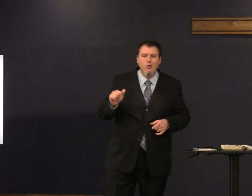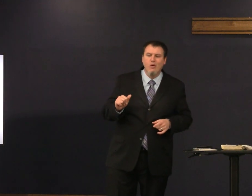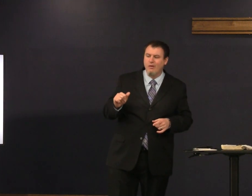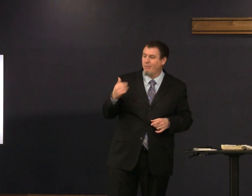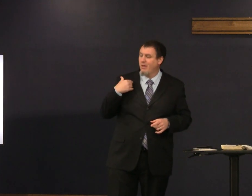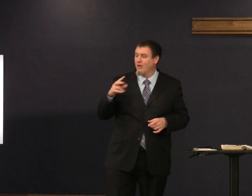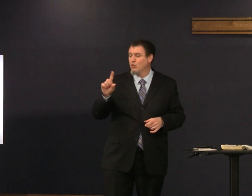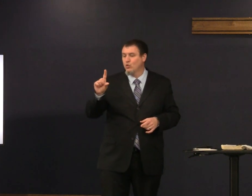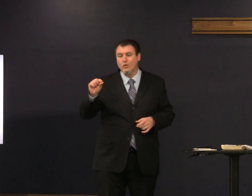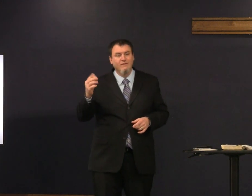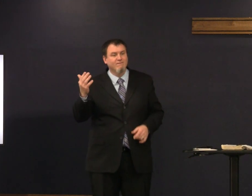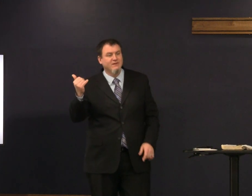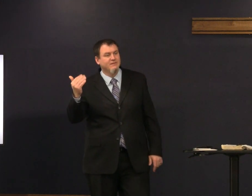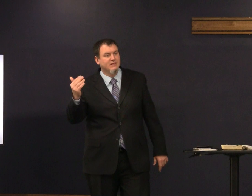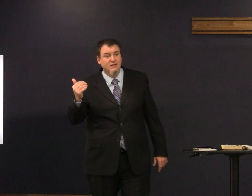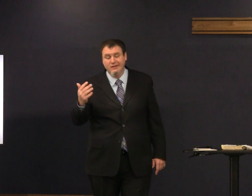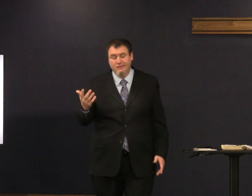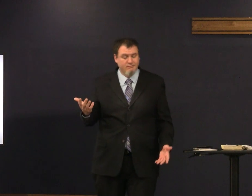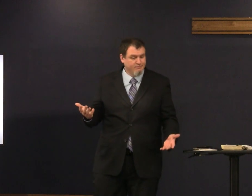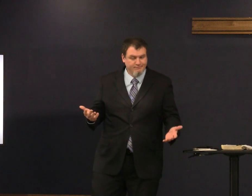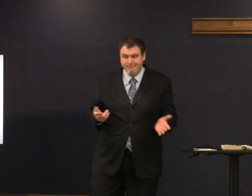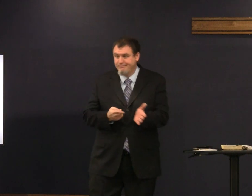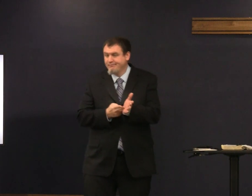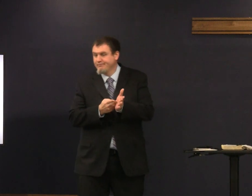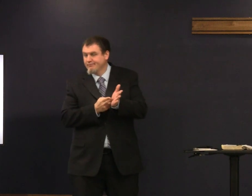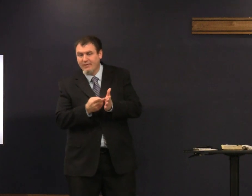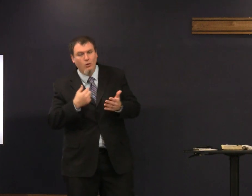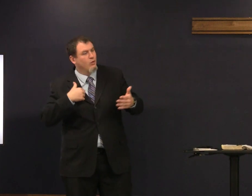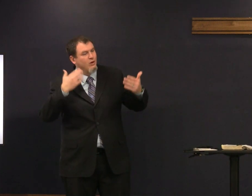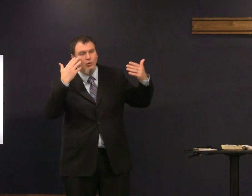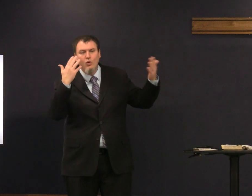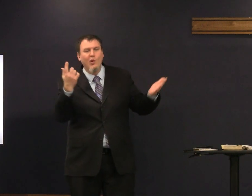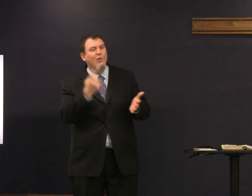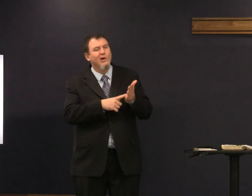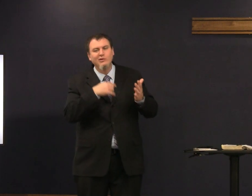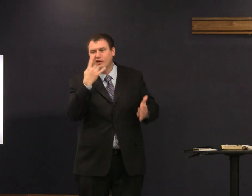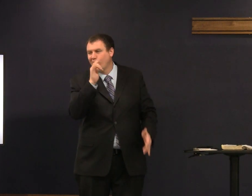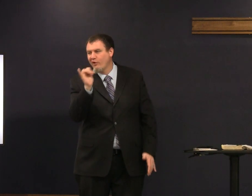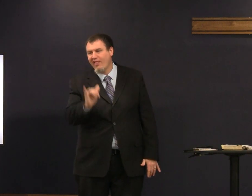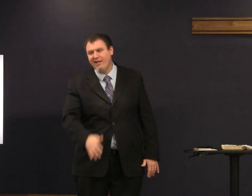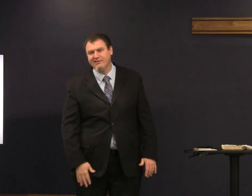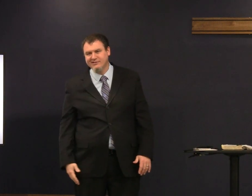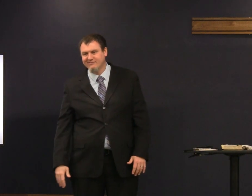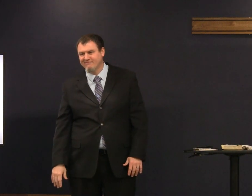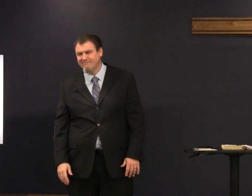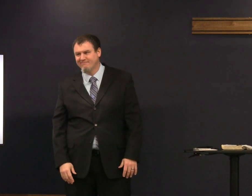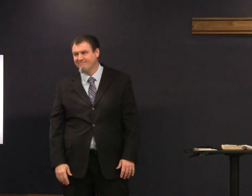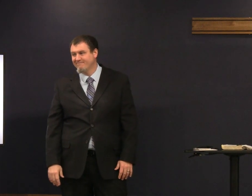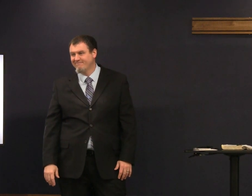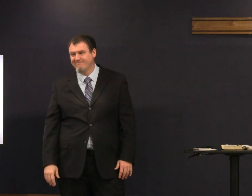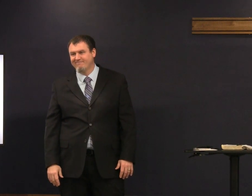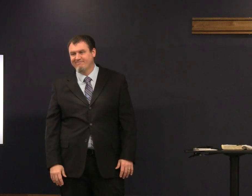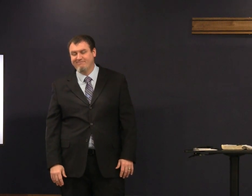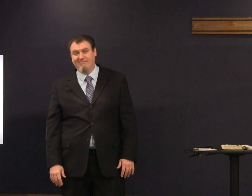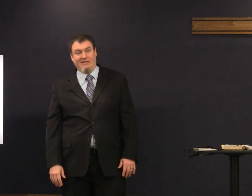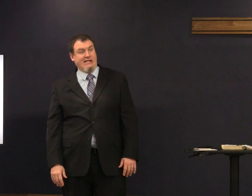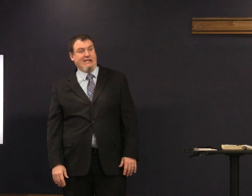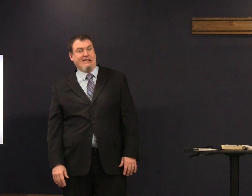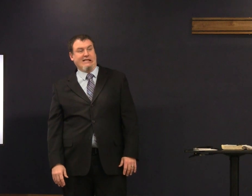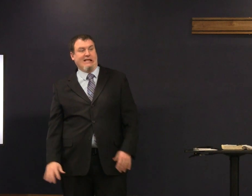my wife and I moved here from Florida in 2015. honestly I didn't know what this place was like